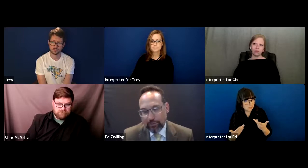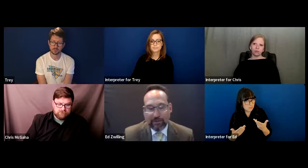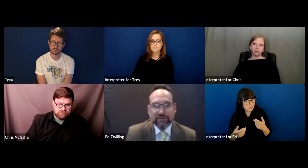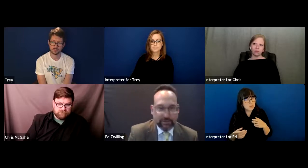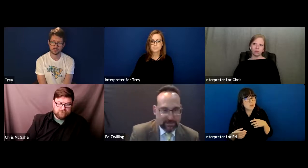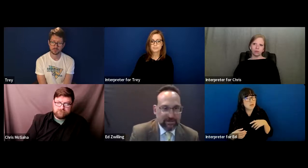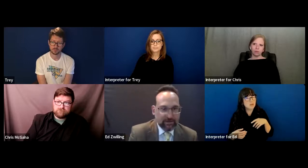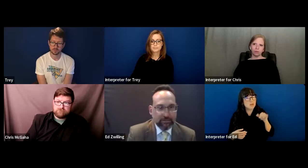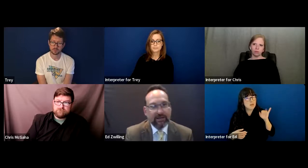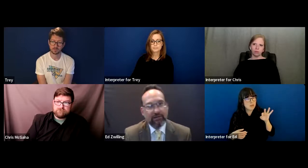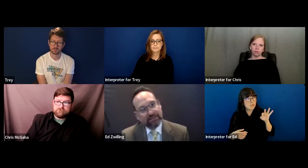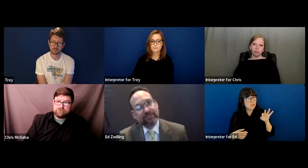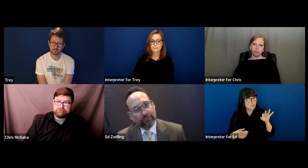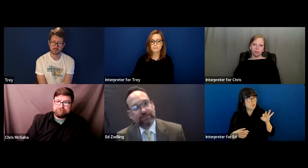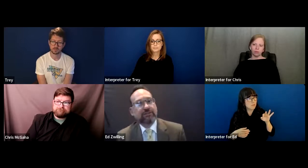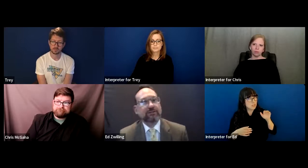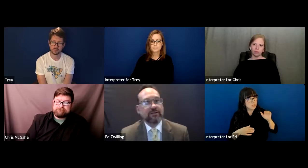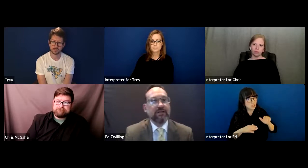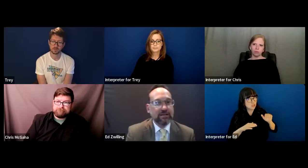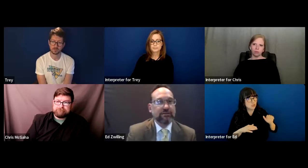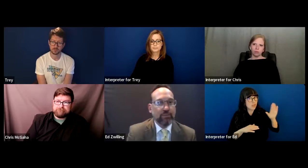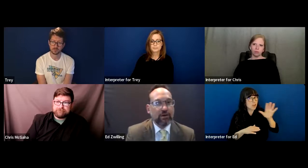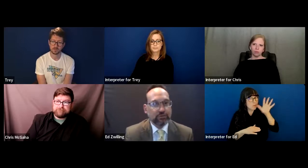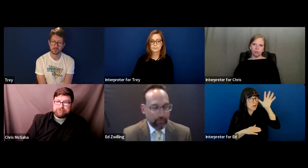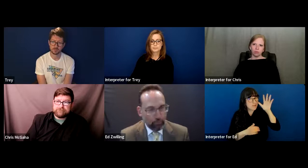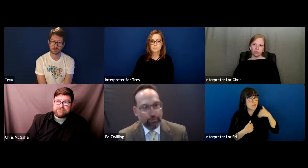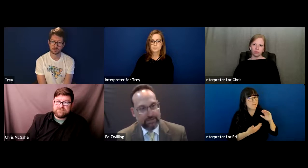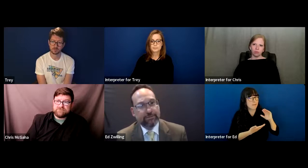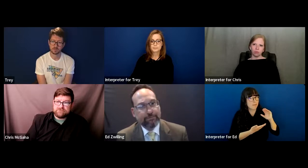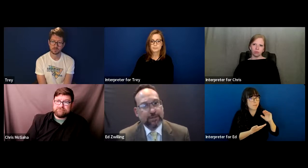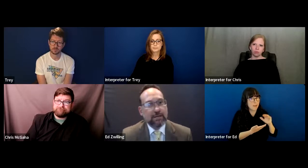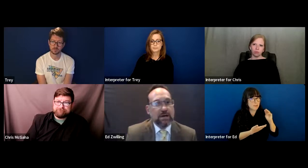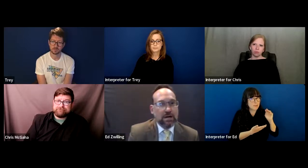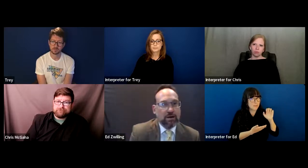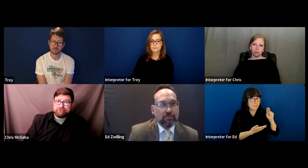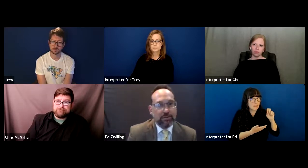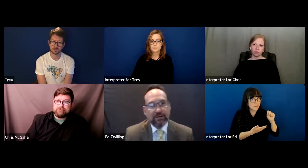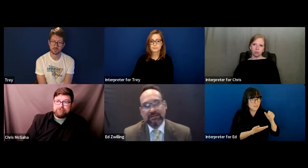with less means end up getting less services than kids of parents with more needs, because